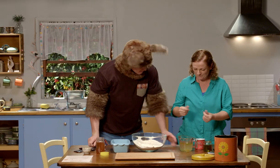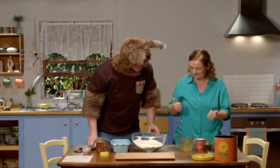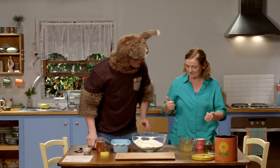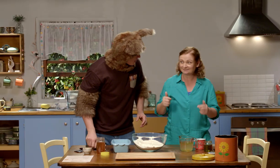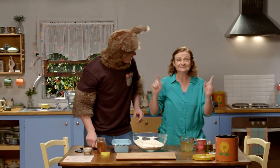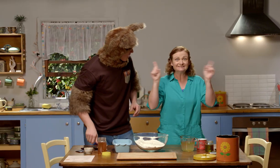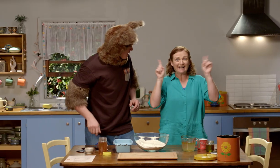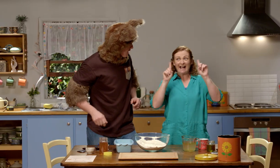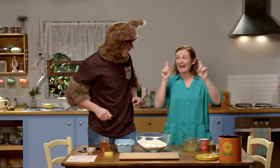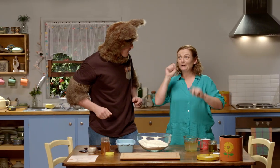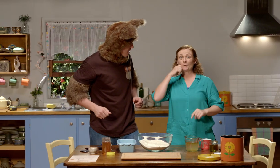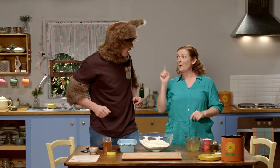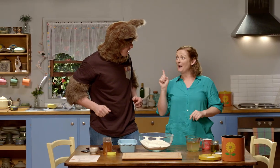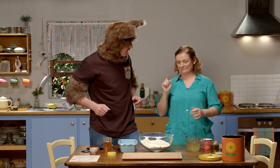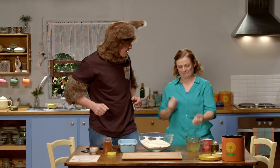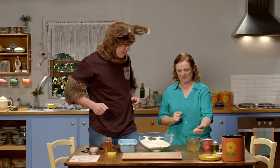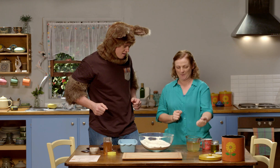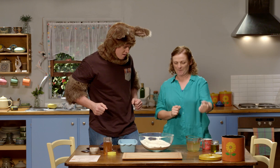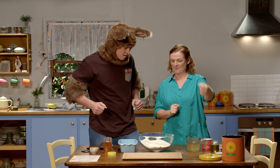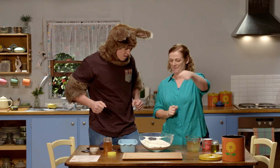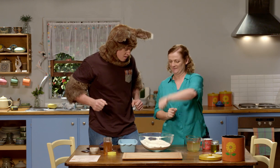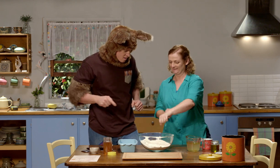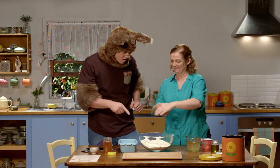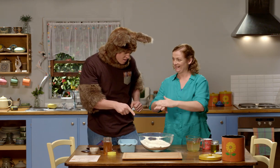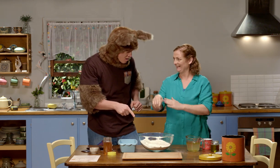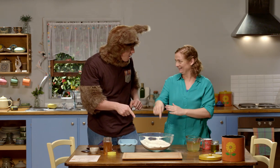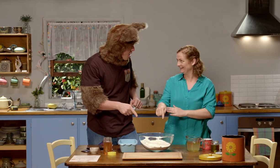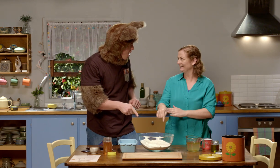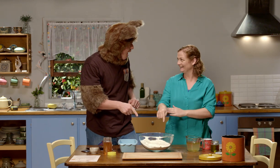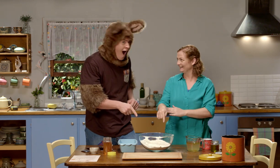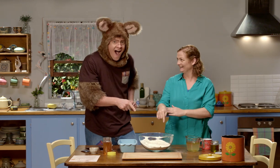There, now it's dissolved. Now we can add it into the bowl.